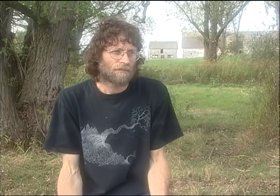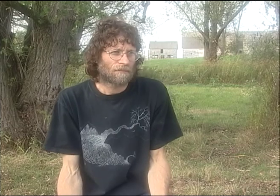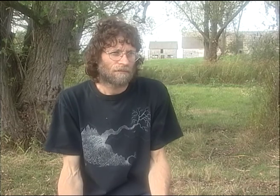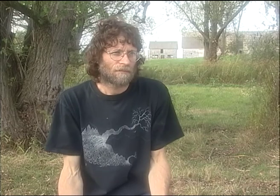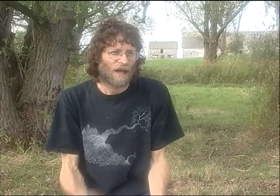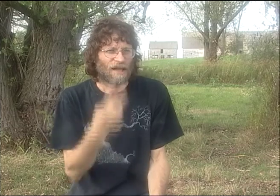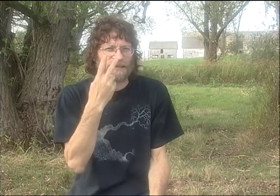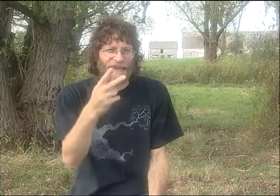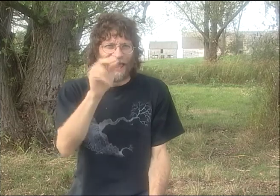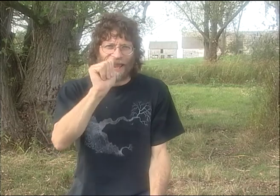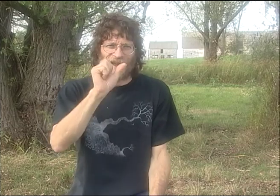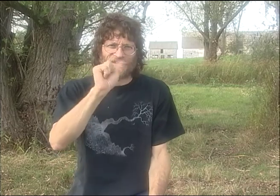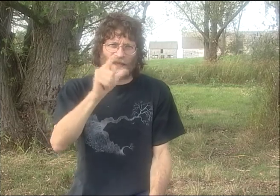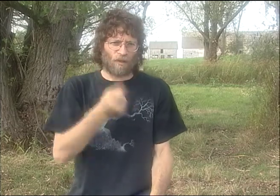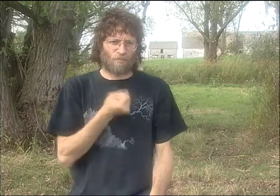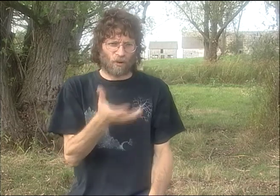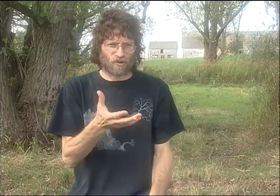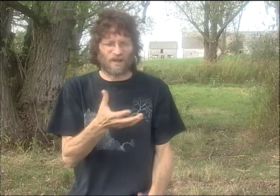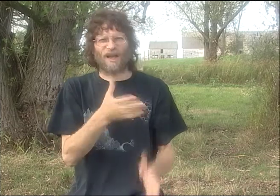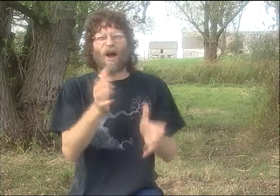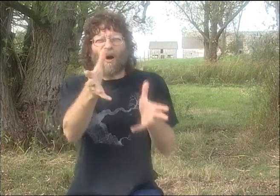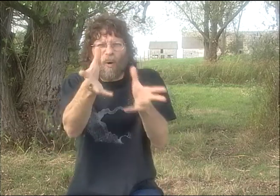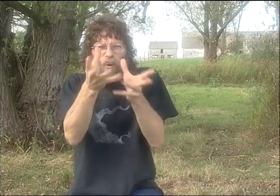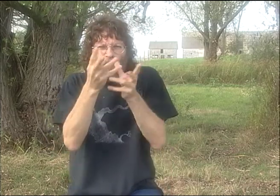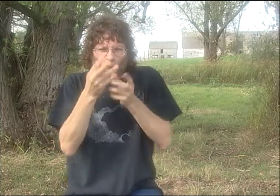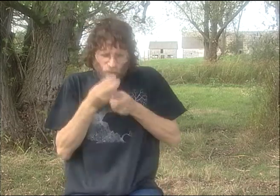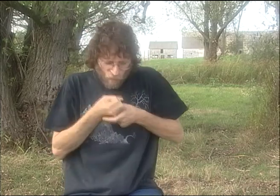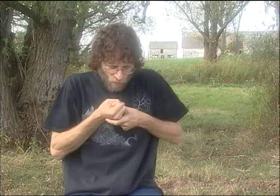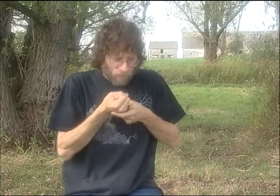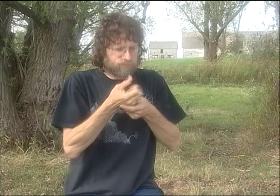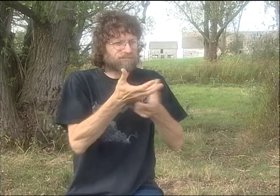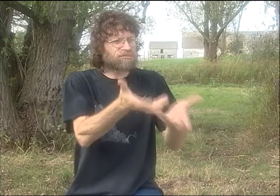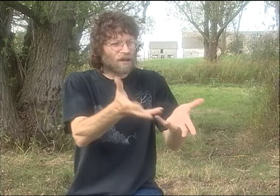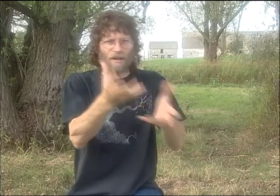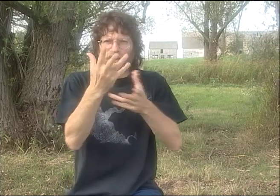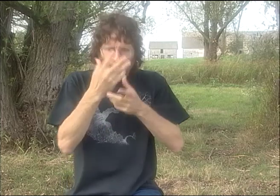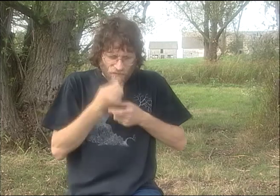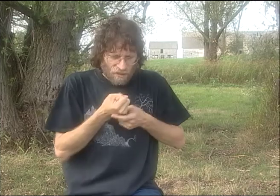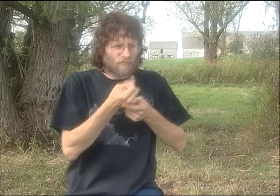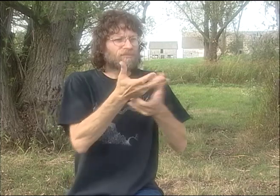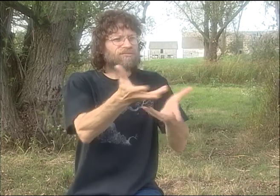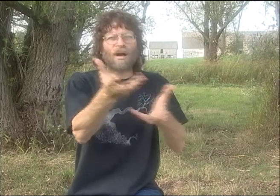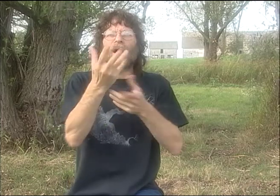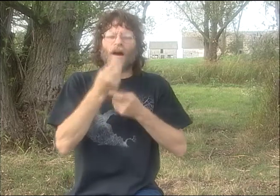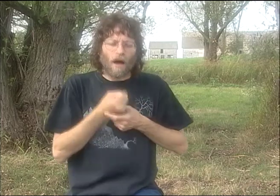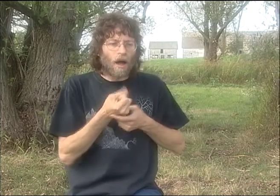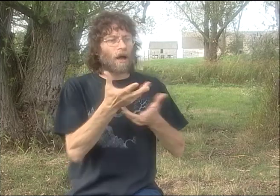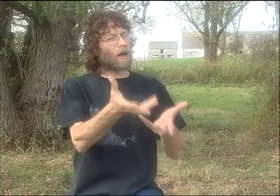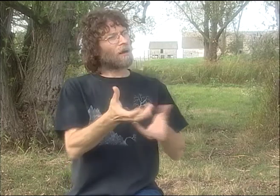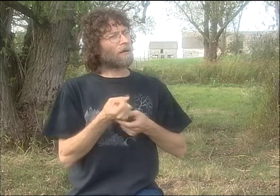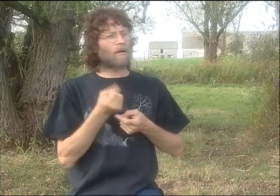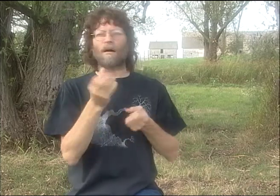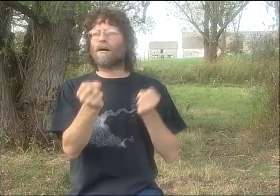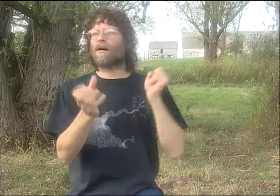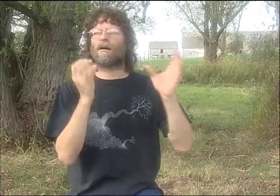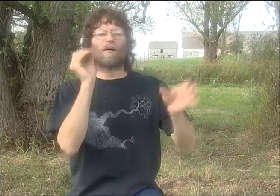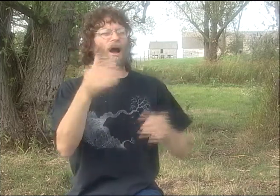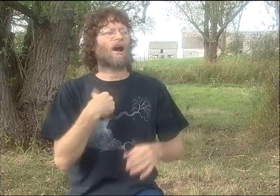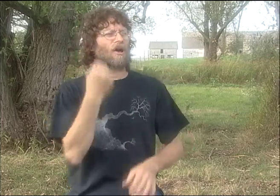MY SIGN LANGUAGE SKILL REALLY IMPROVED JUST FROM BEING IN THAT ENVIRONMENT. ALL THESE ASL POETS, WATCHING HOW THEY WORKED, HOW THEY CREATED,